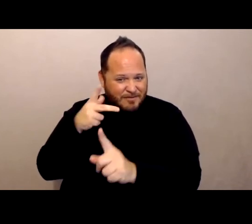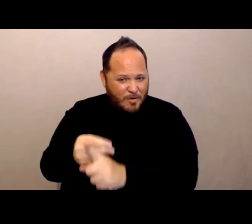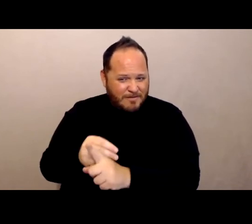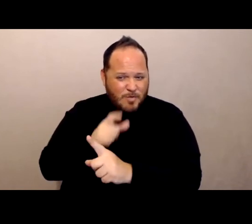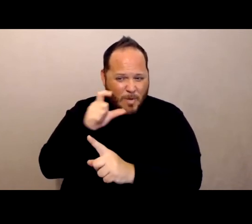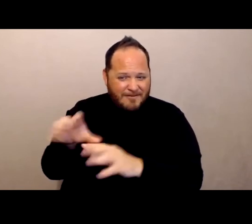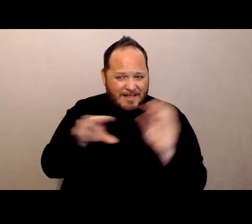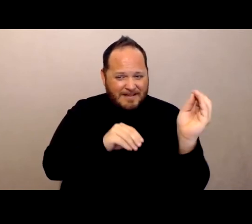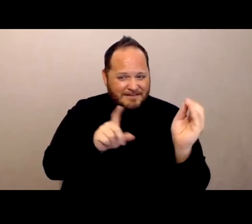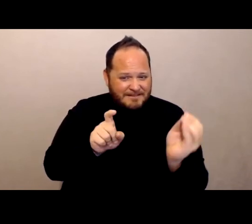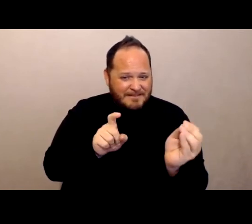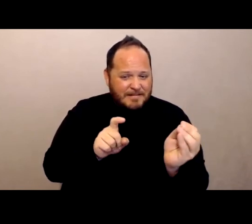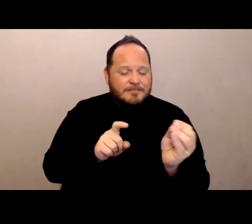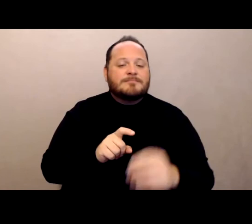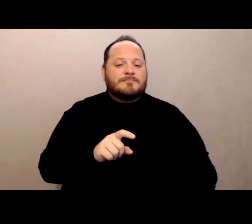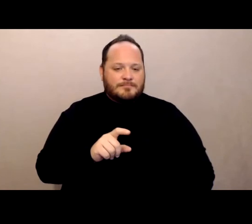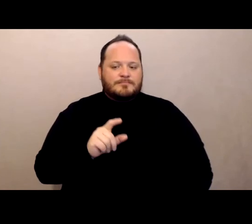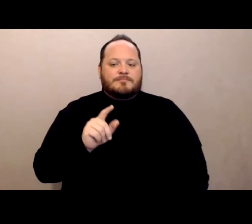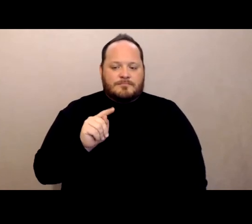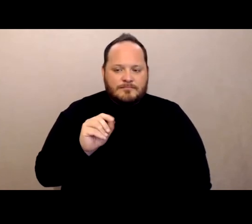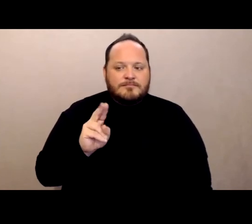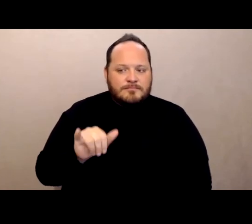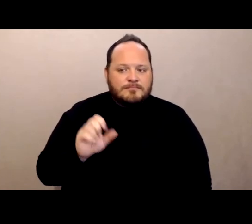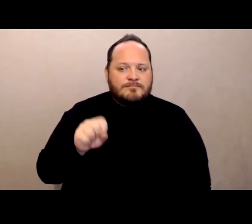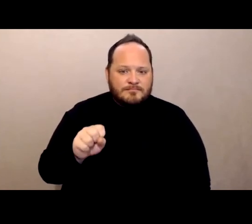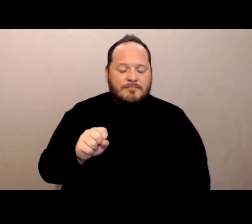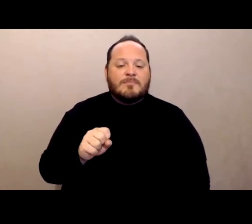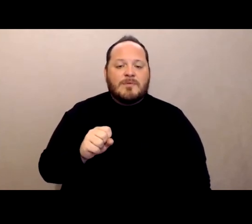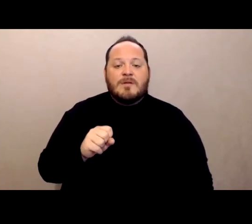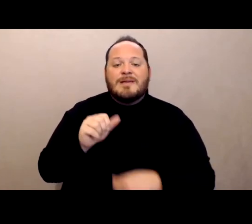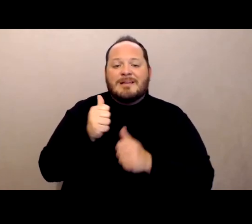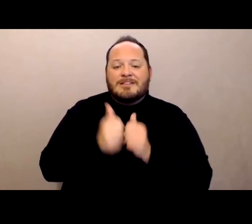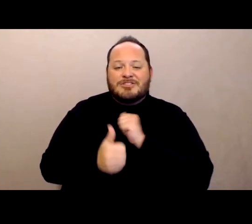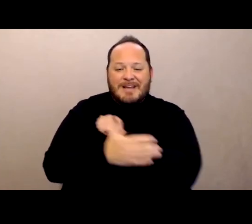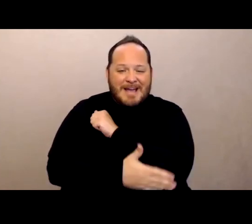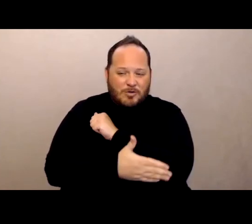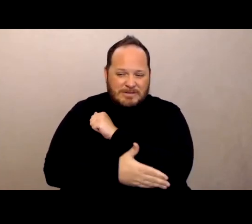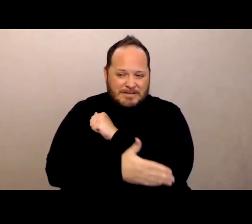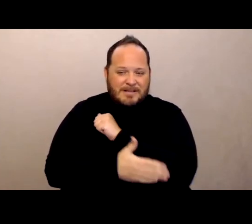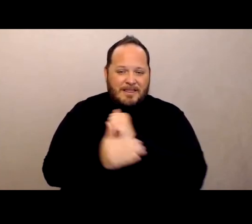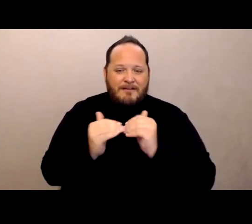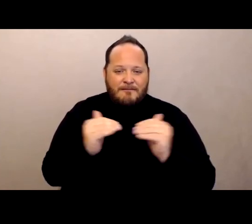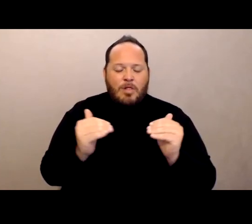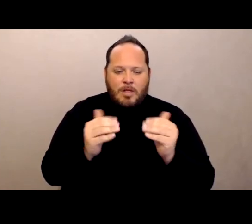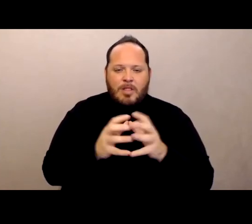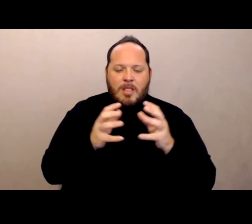Yeah, there's been a lot of efforts made at the County level to ensure that people who sort of missed